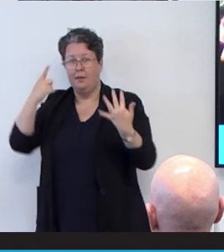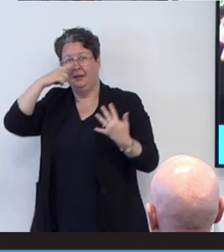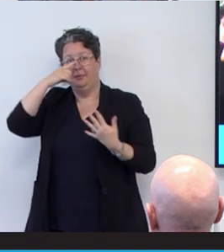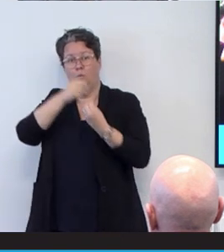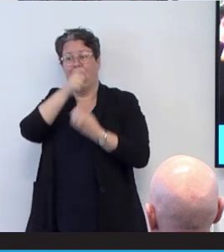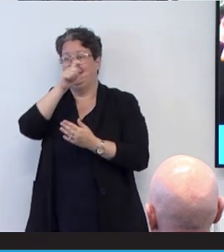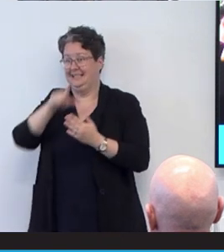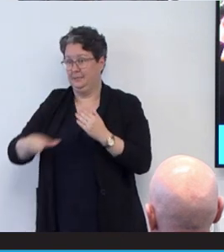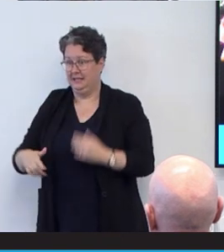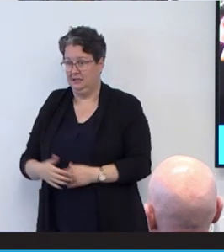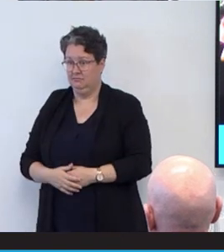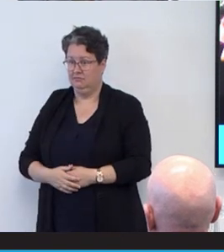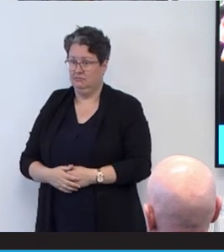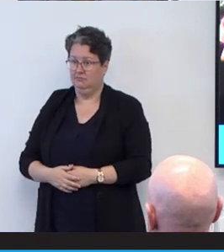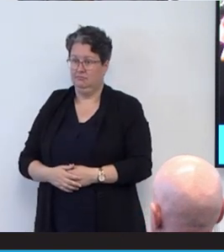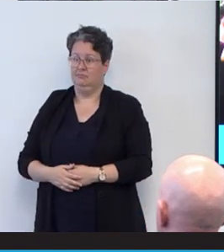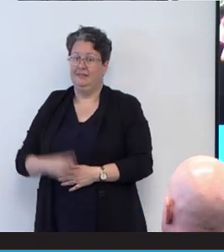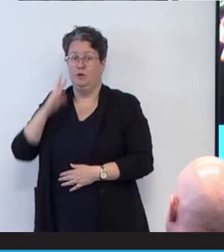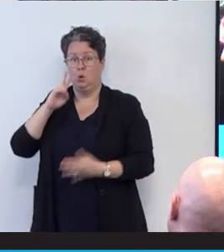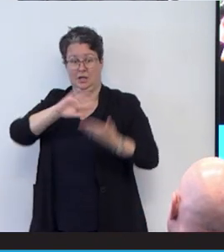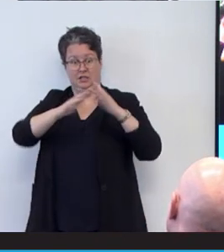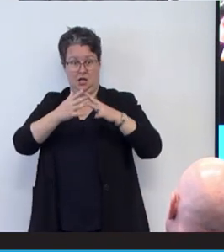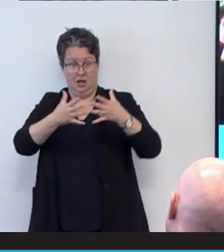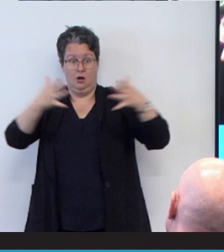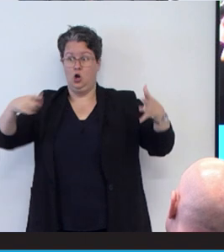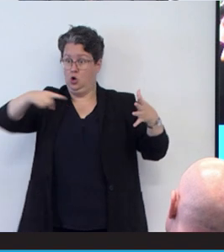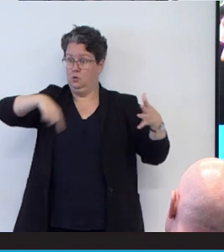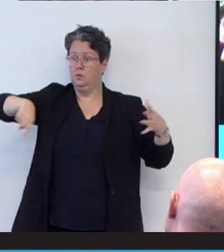this large proportion of our society, but how many do you actually see in the health care